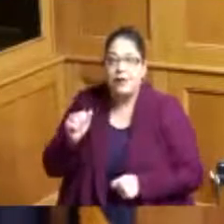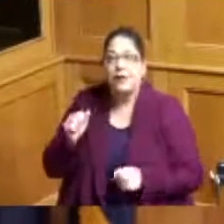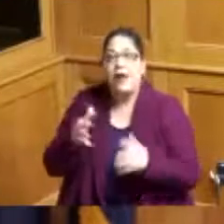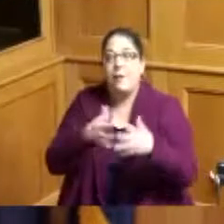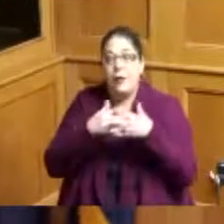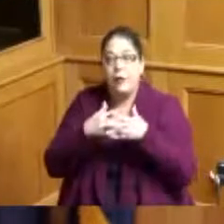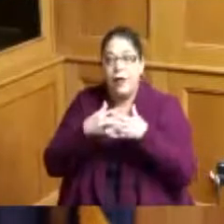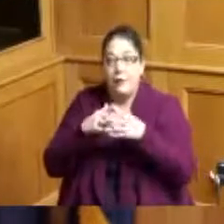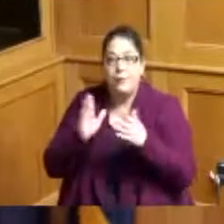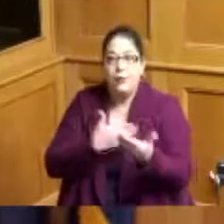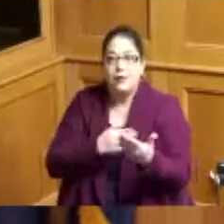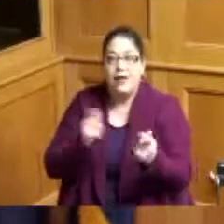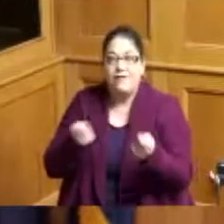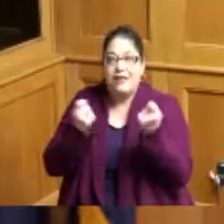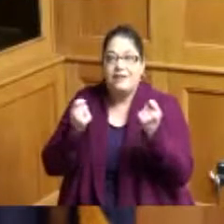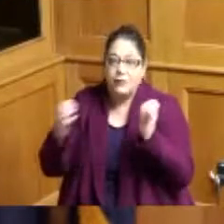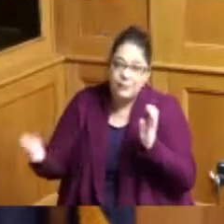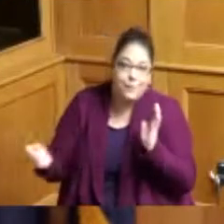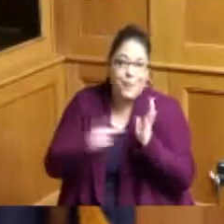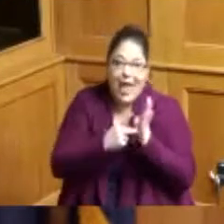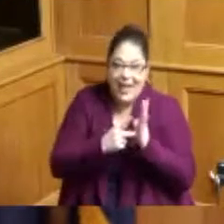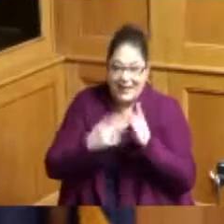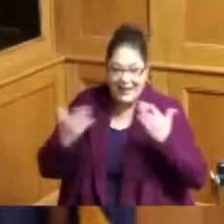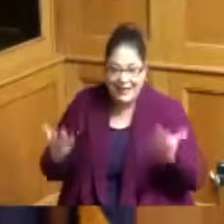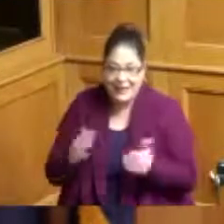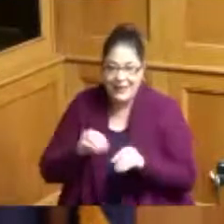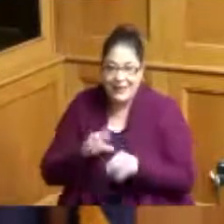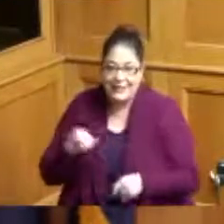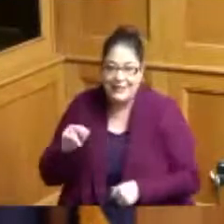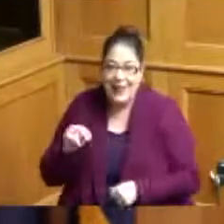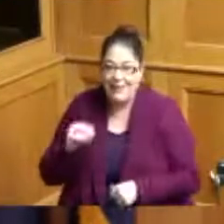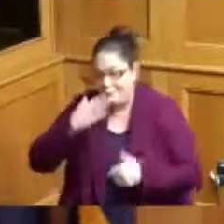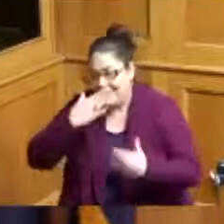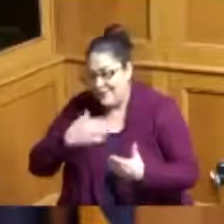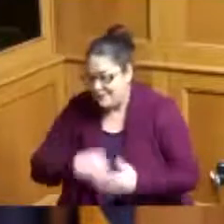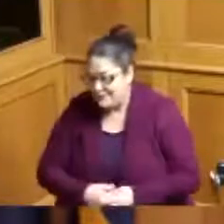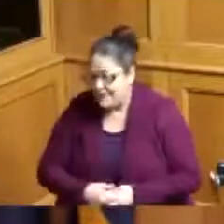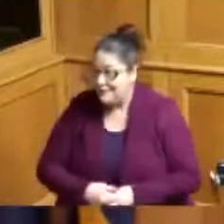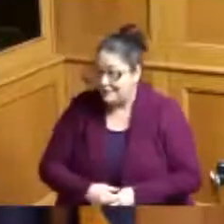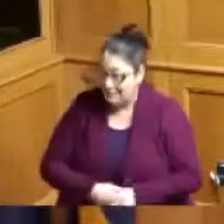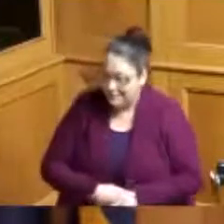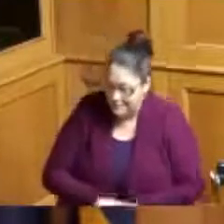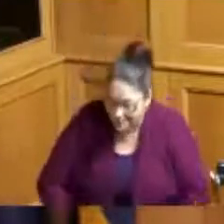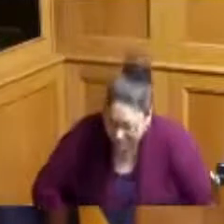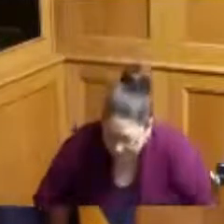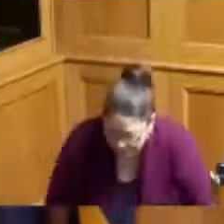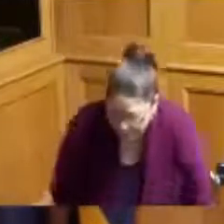is back and we're excited about it thank you thank you Commissioner Driehaus Madam President